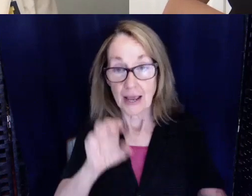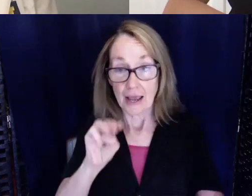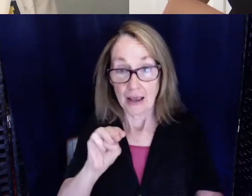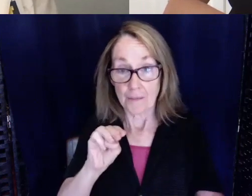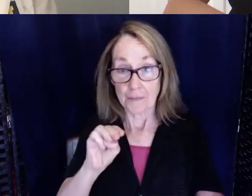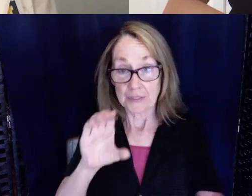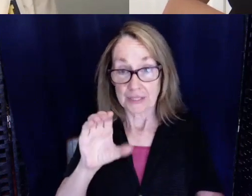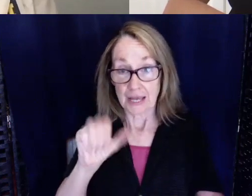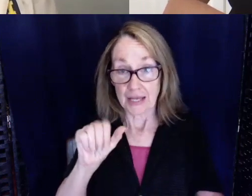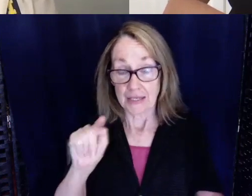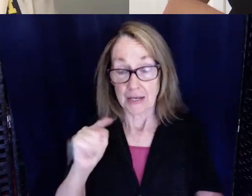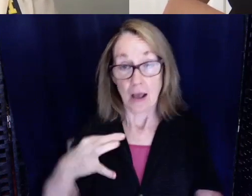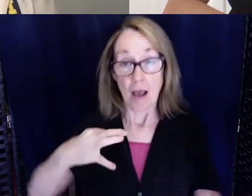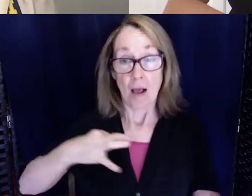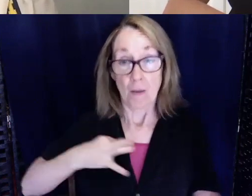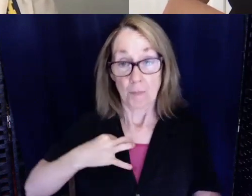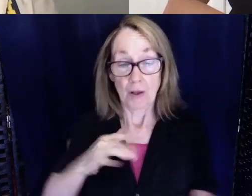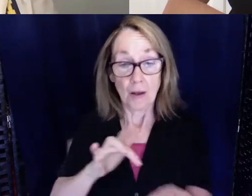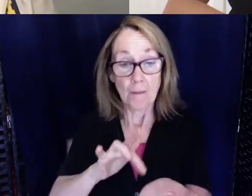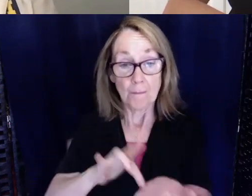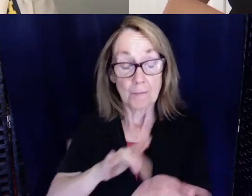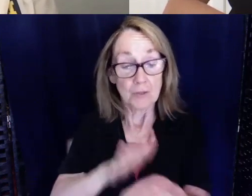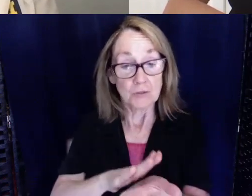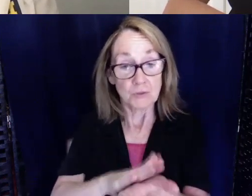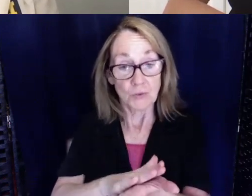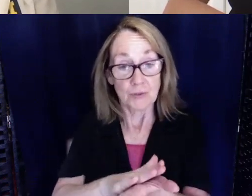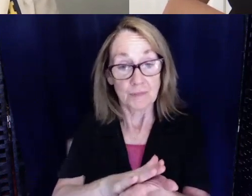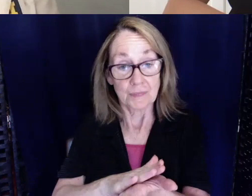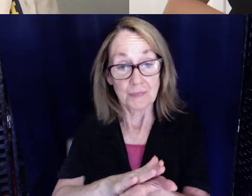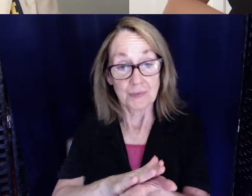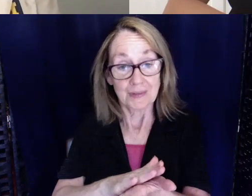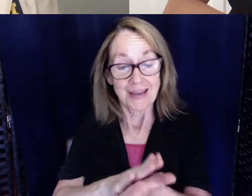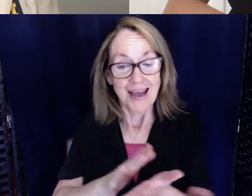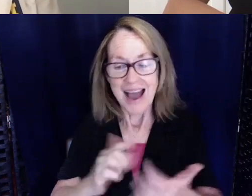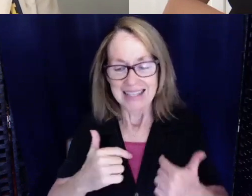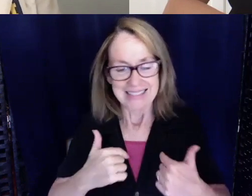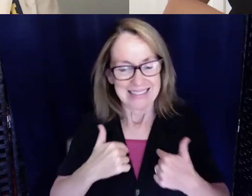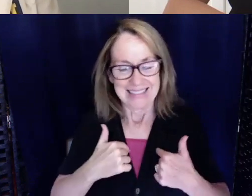medical school. But I guess I just didn't have the competitive edge that they were looking for